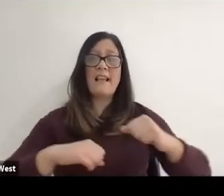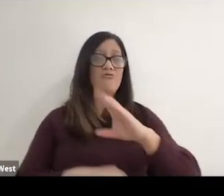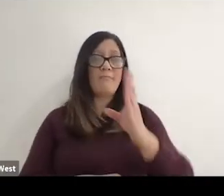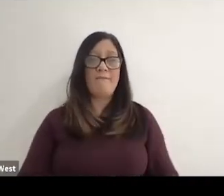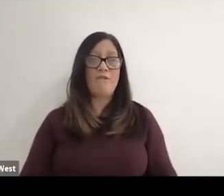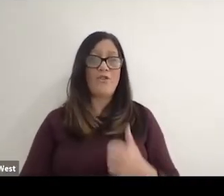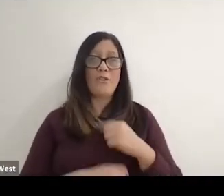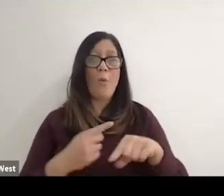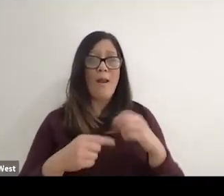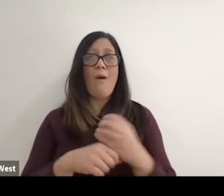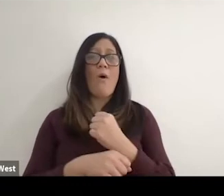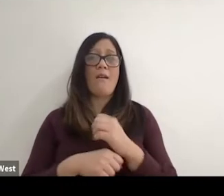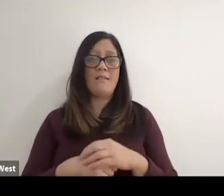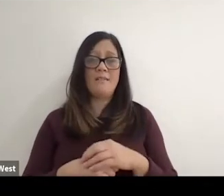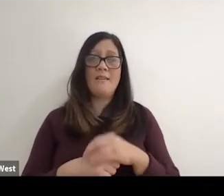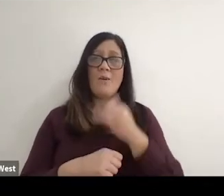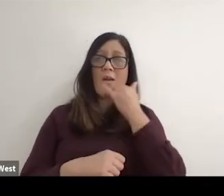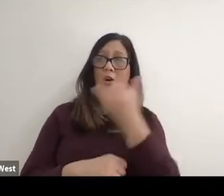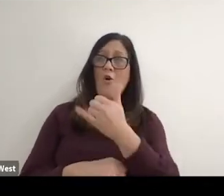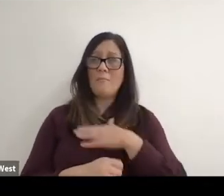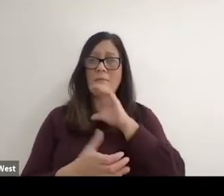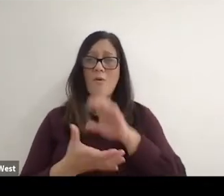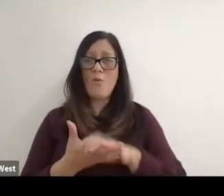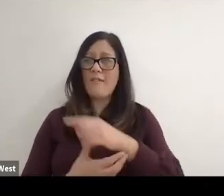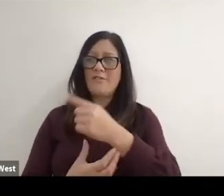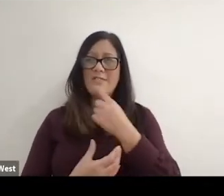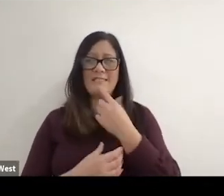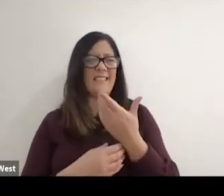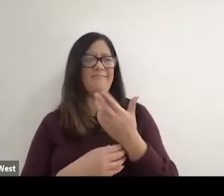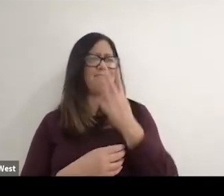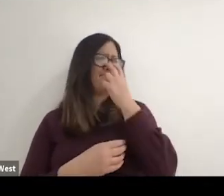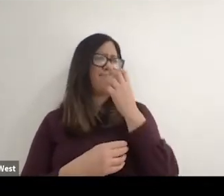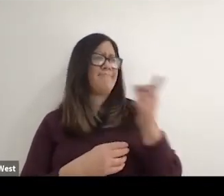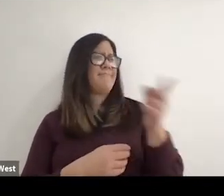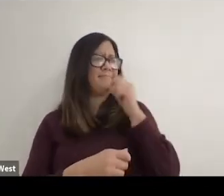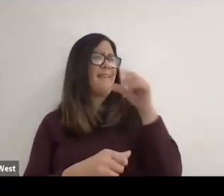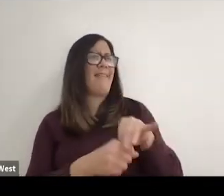And then and then when I phoned my wife, she said I don't believe you've been elected.